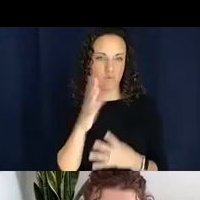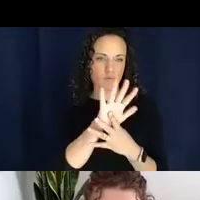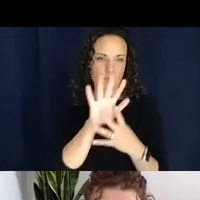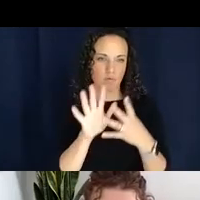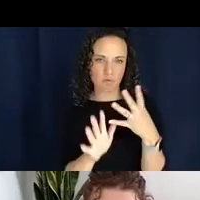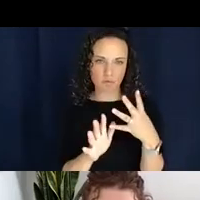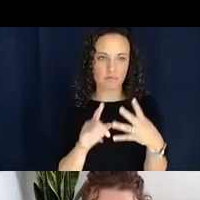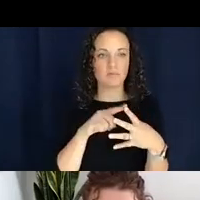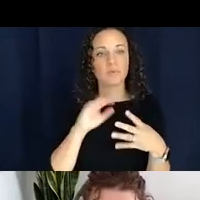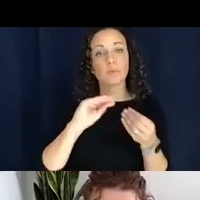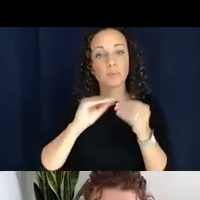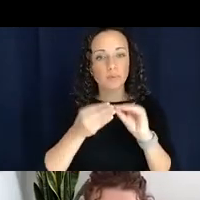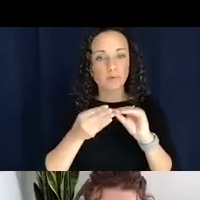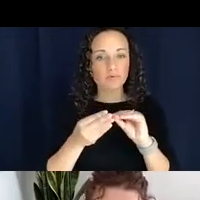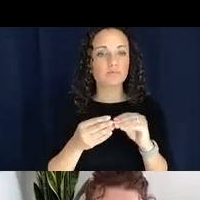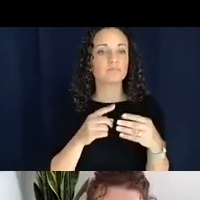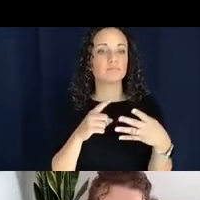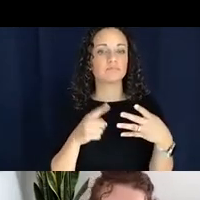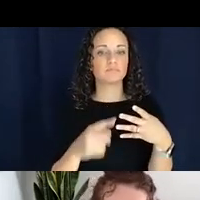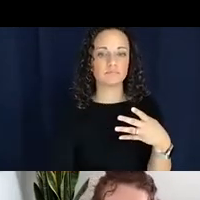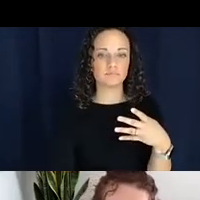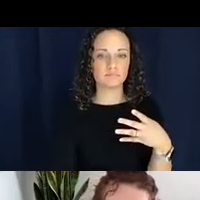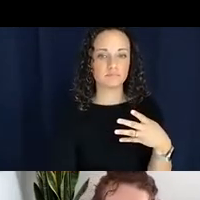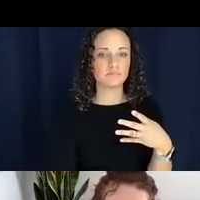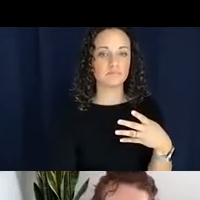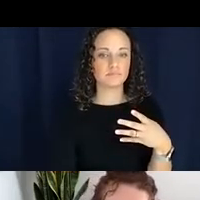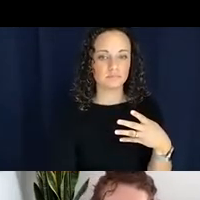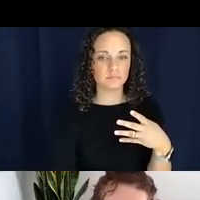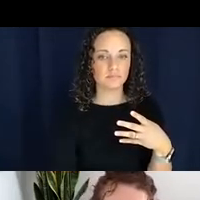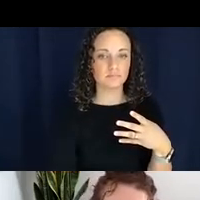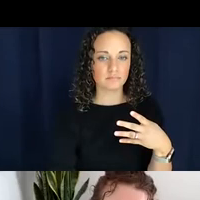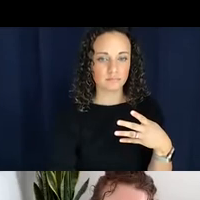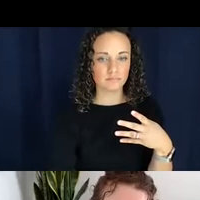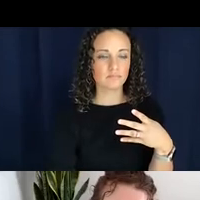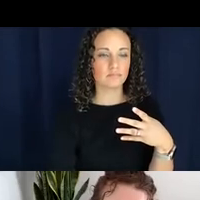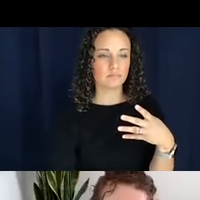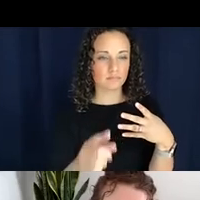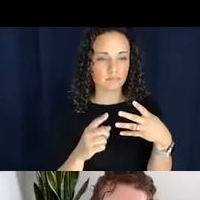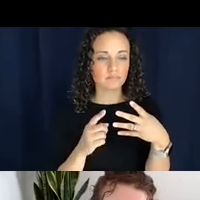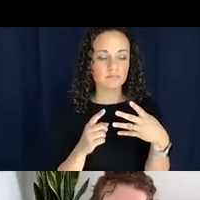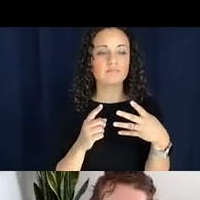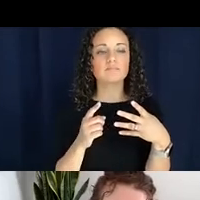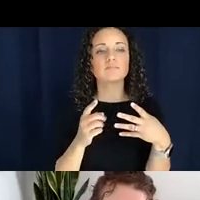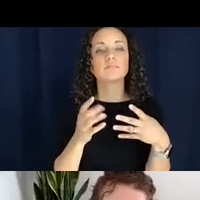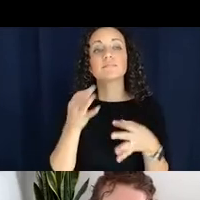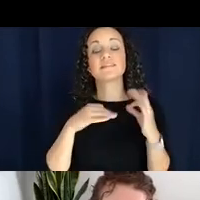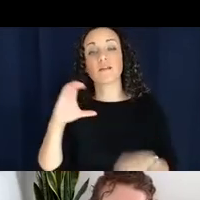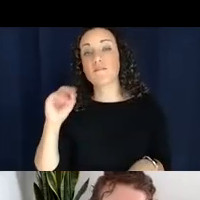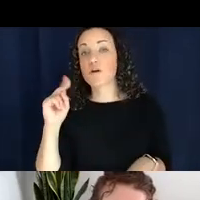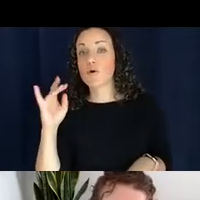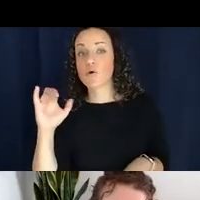numeral classifiers, but instead of a concordial classifier they include noun classifiers and